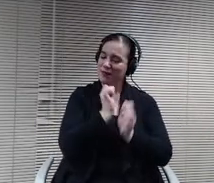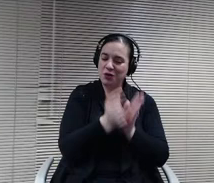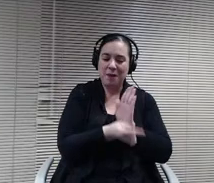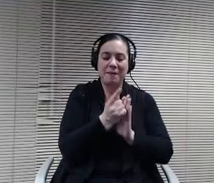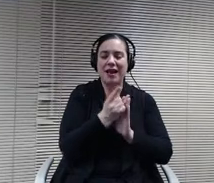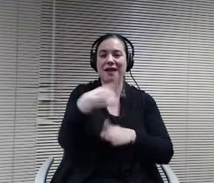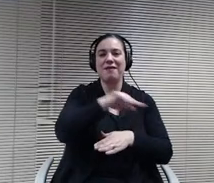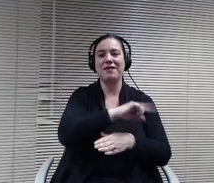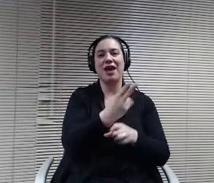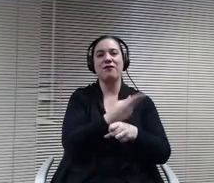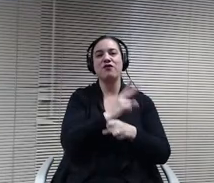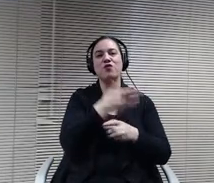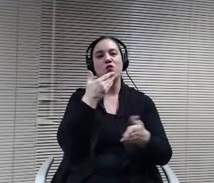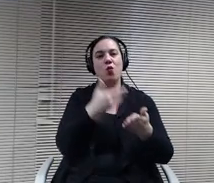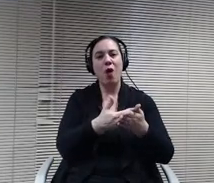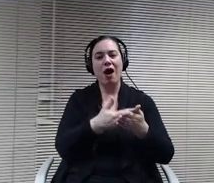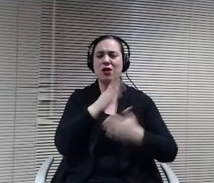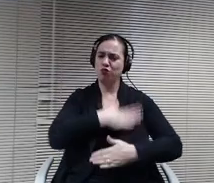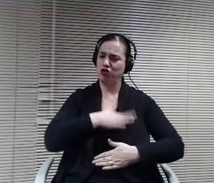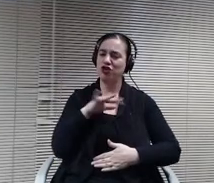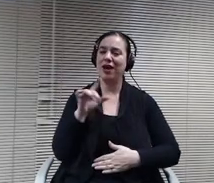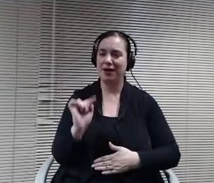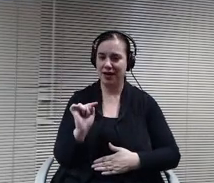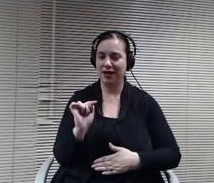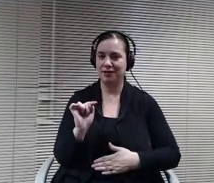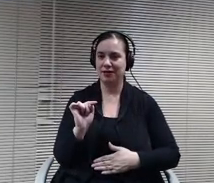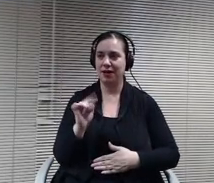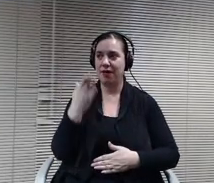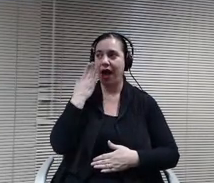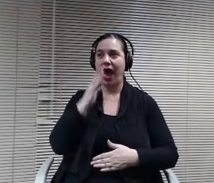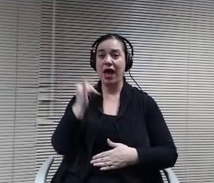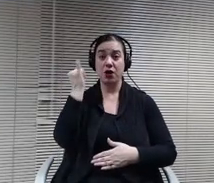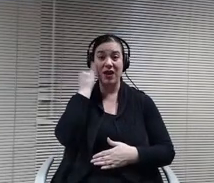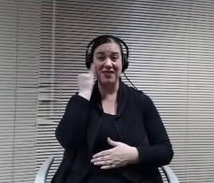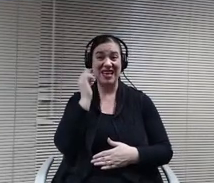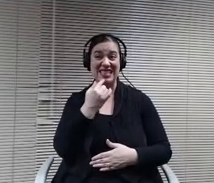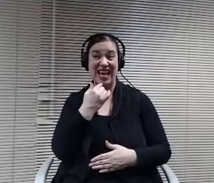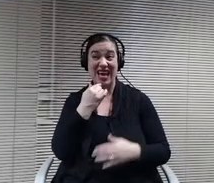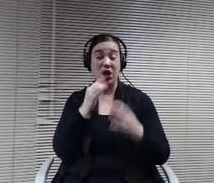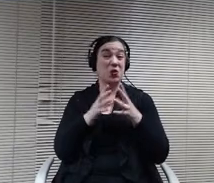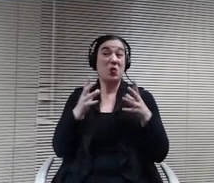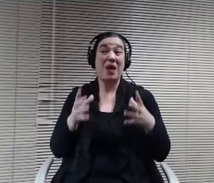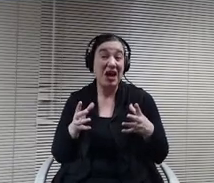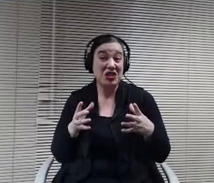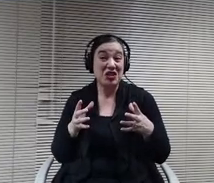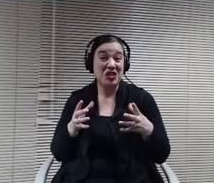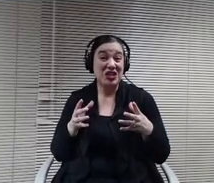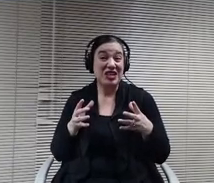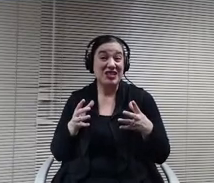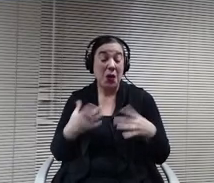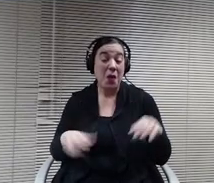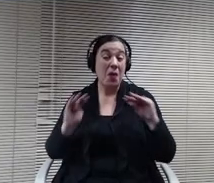they've appreciated it, and I don't know if they would ever say we've had too much, so I'm more is always welcome, but but